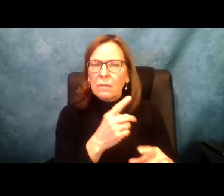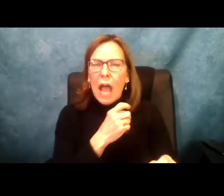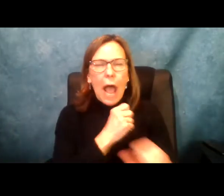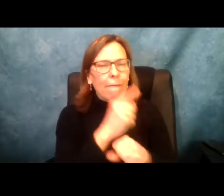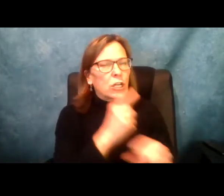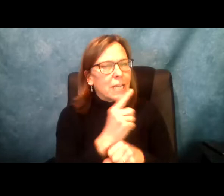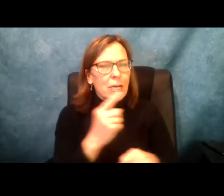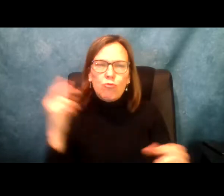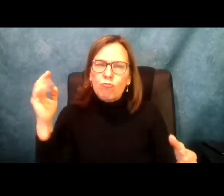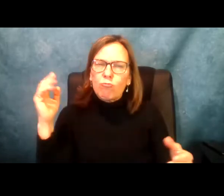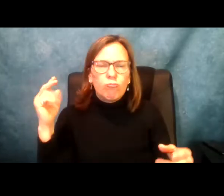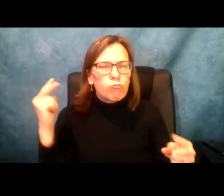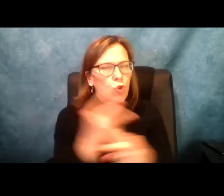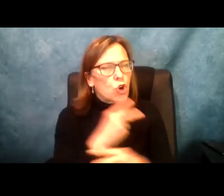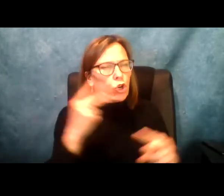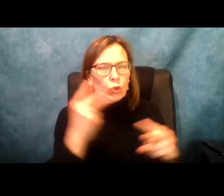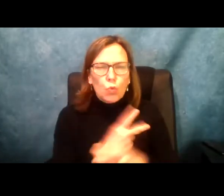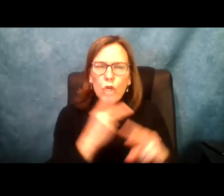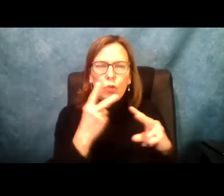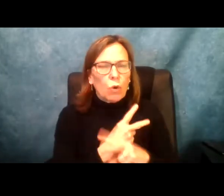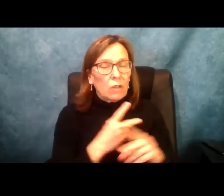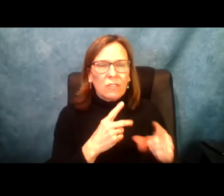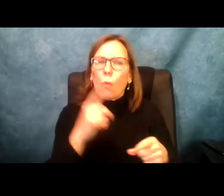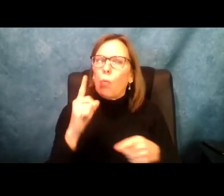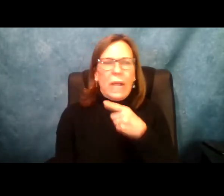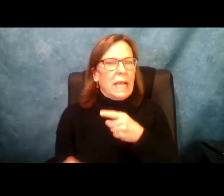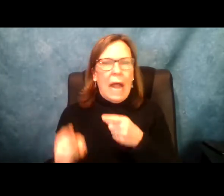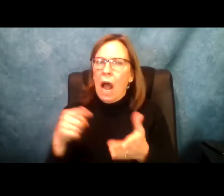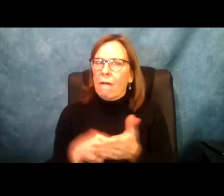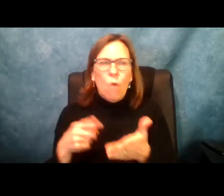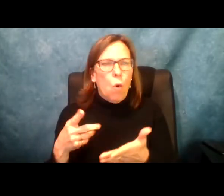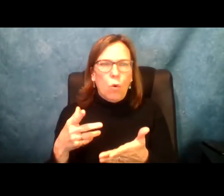for this for too long and the problem has gotten worse and